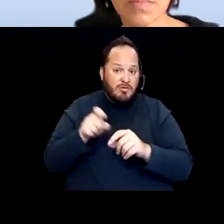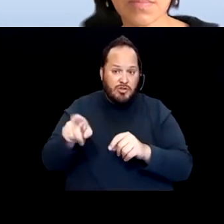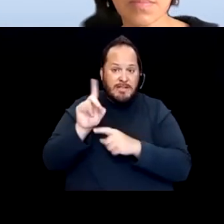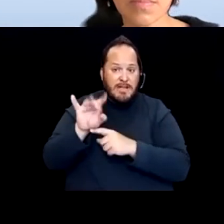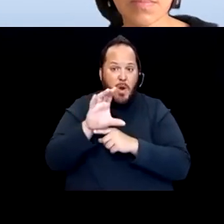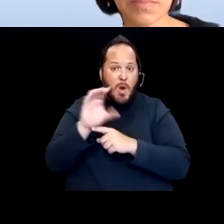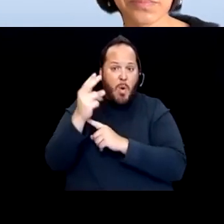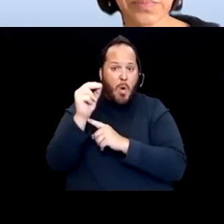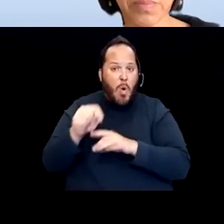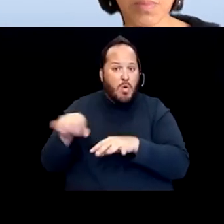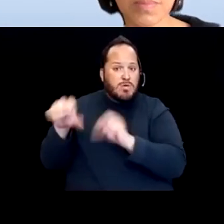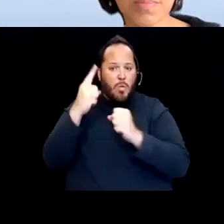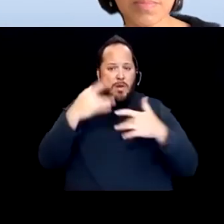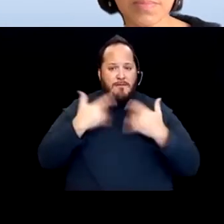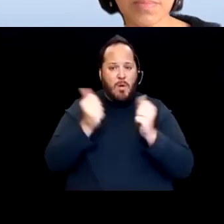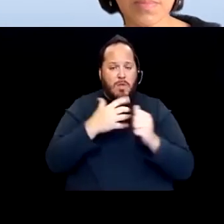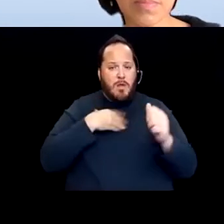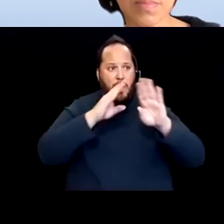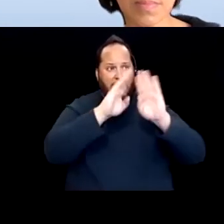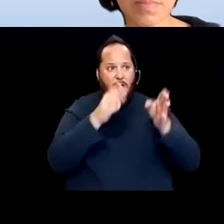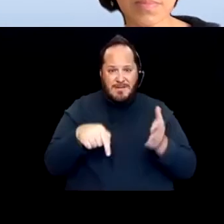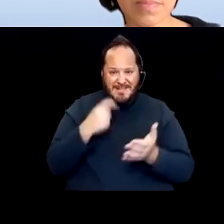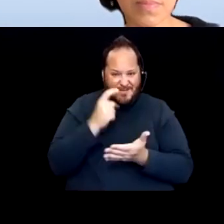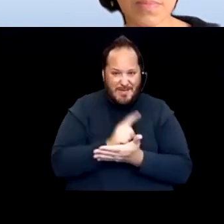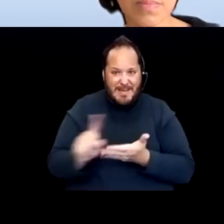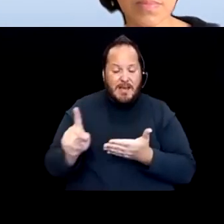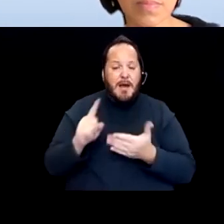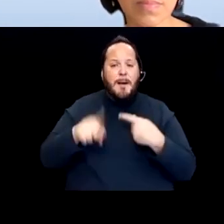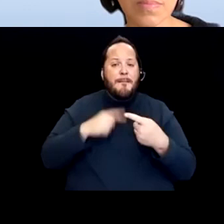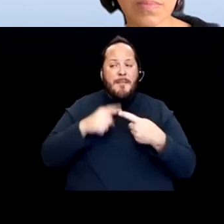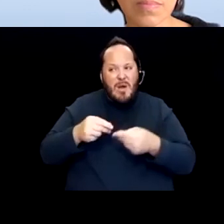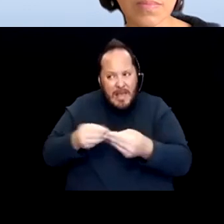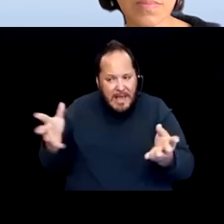on getting the vaccine to people with disabilities. But from my perspective,